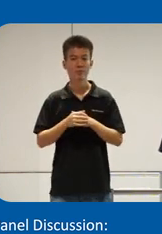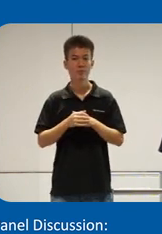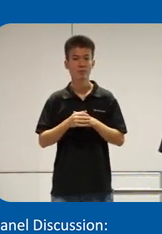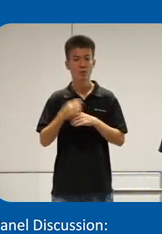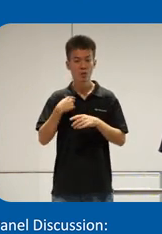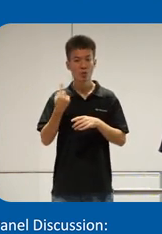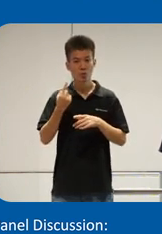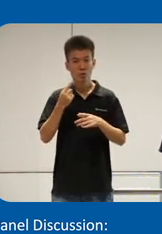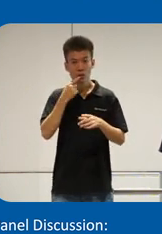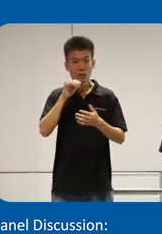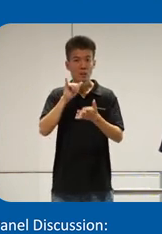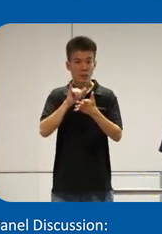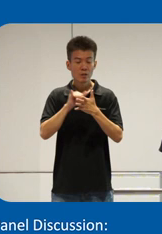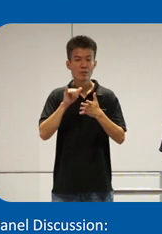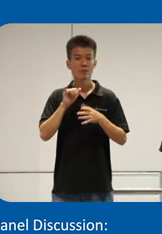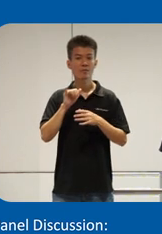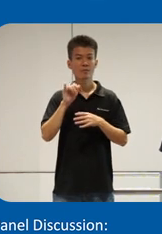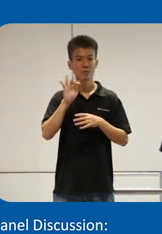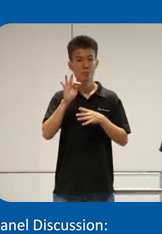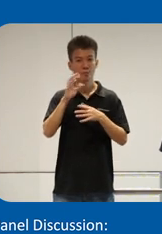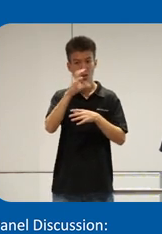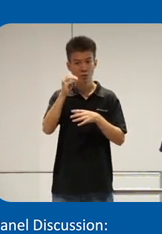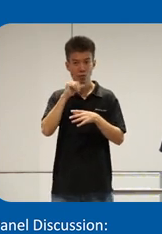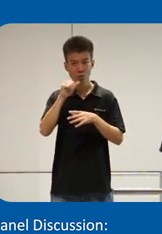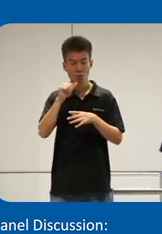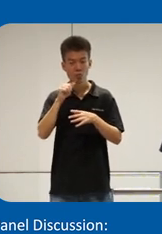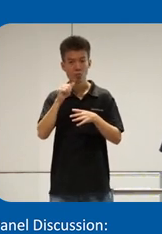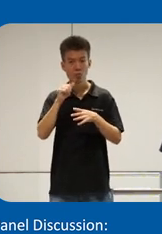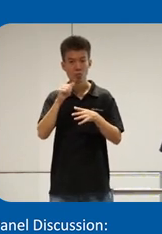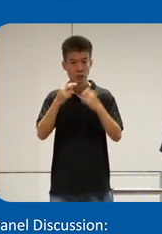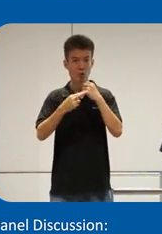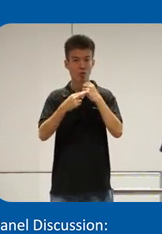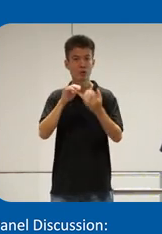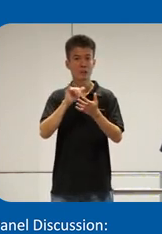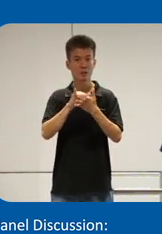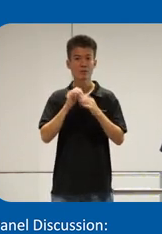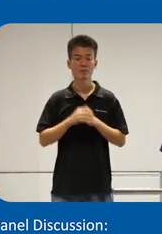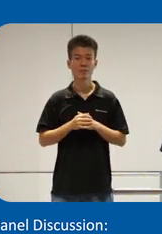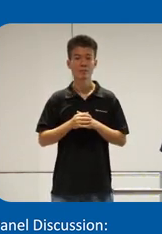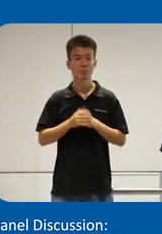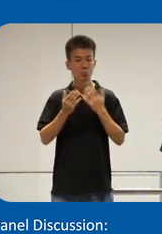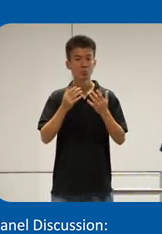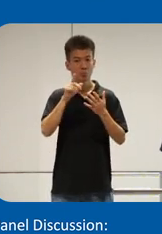always say this if let's say the company doesn't re reinforce this perhaps you can consider this